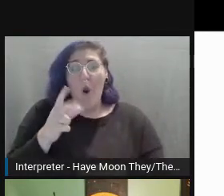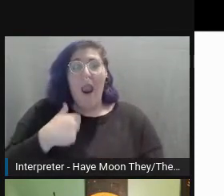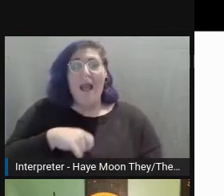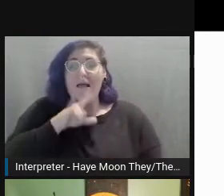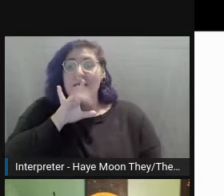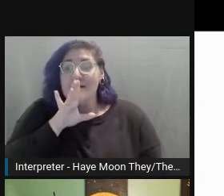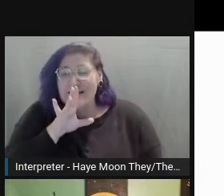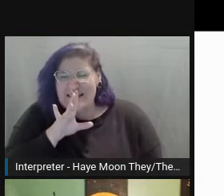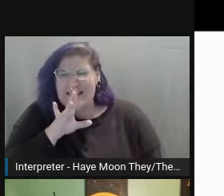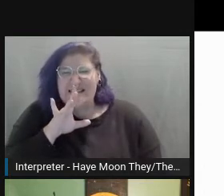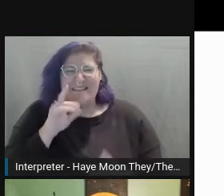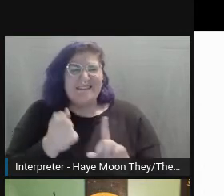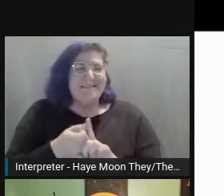that anyone does not understand.